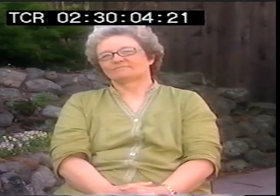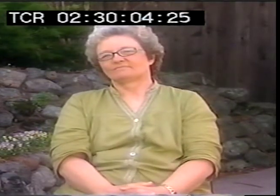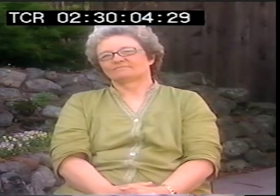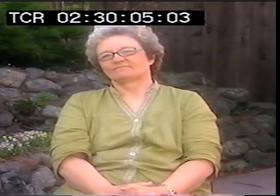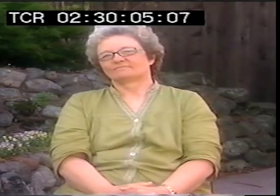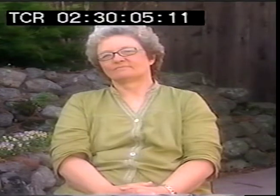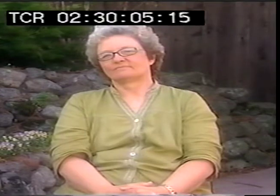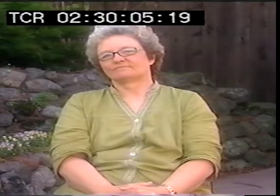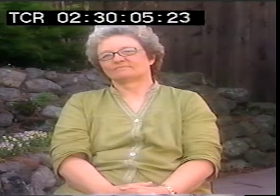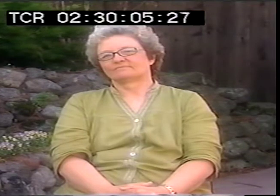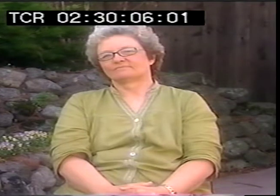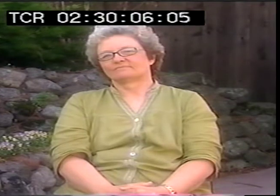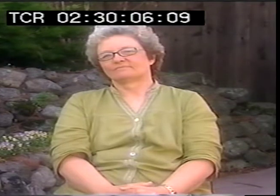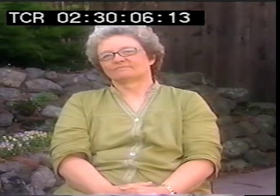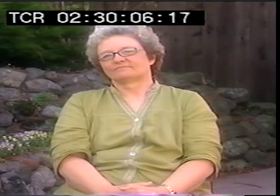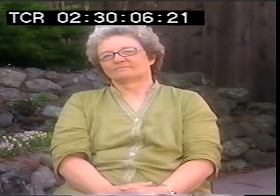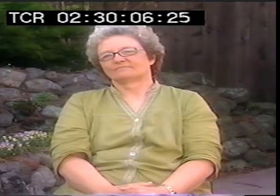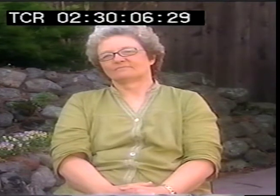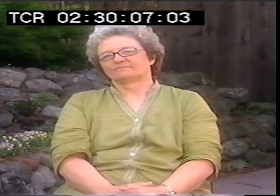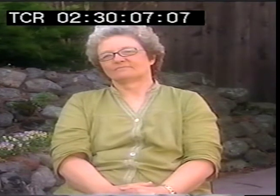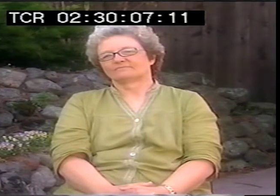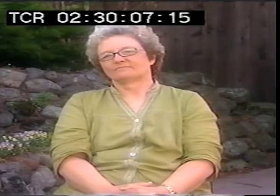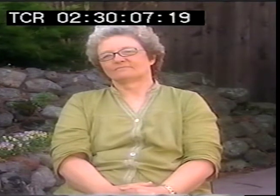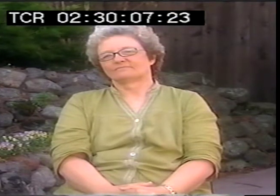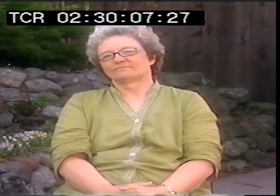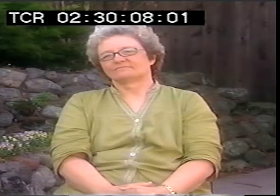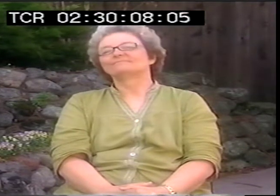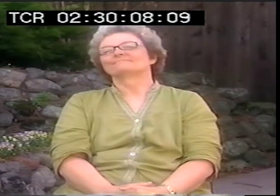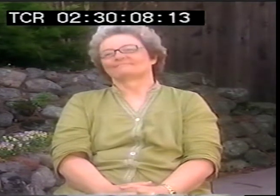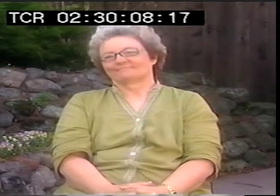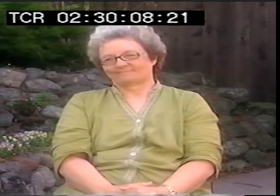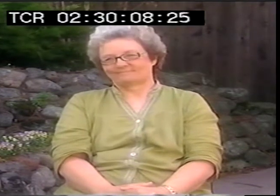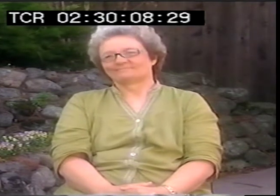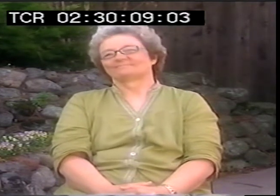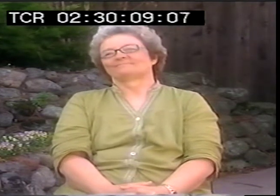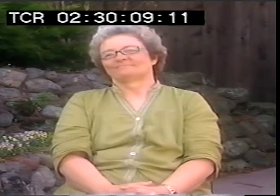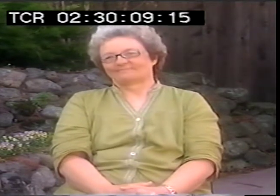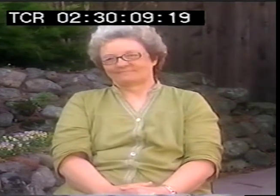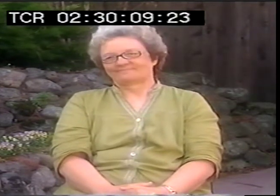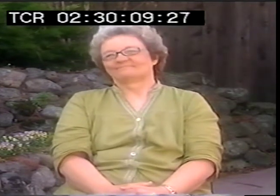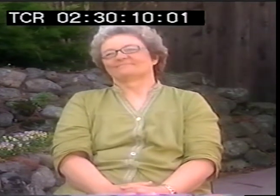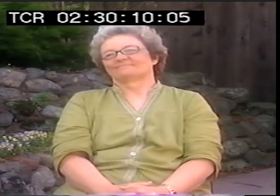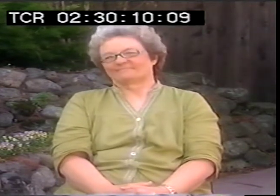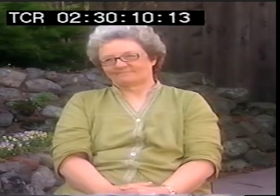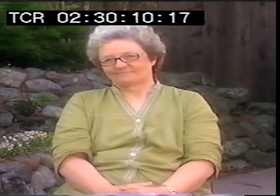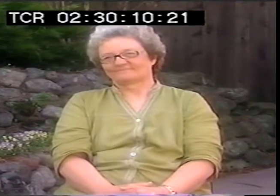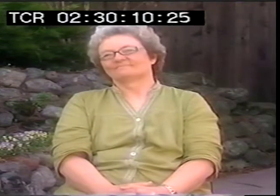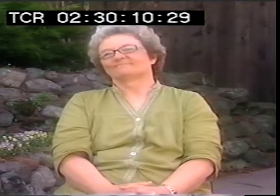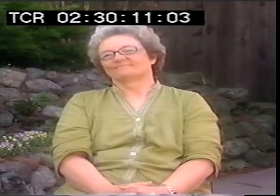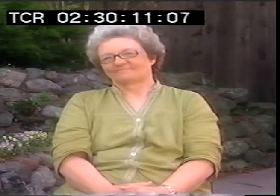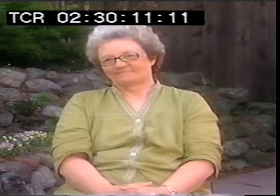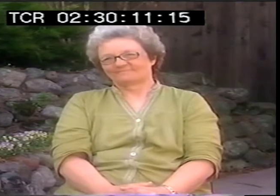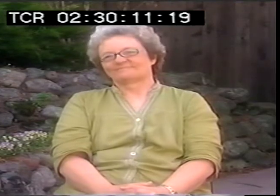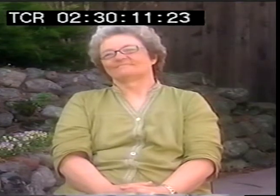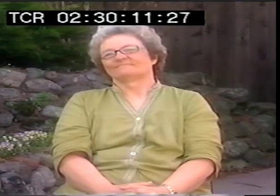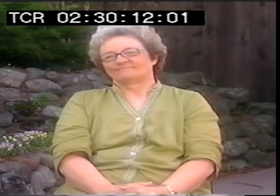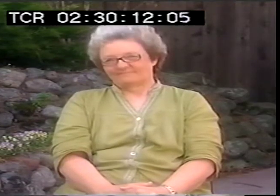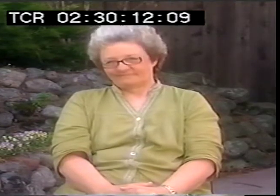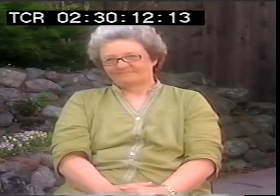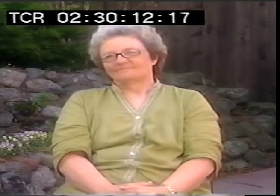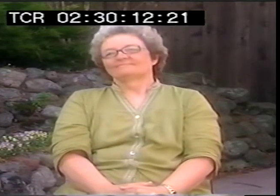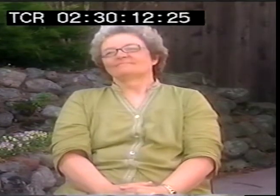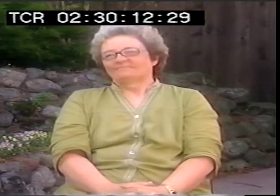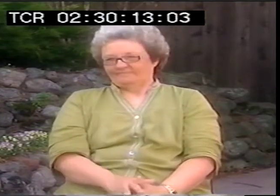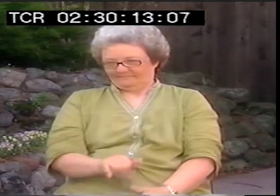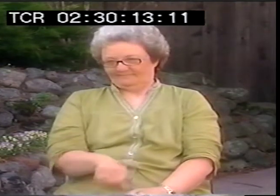D-E-A-F does not become D-E-A-T-H.